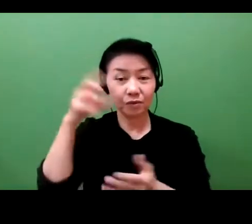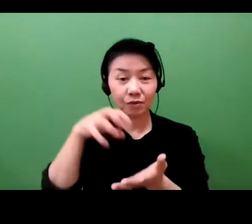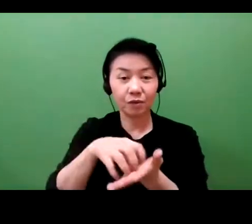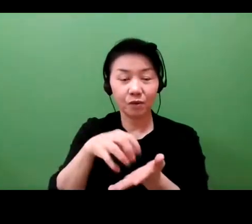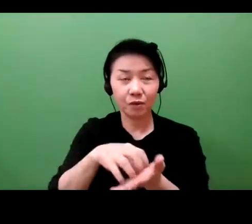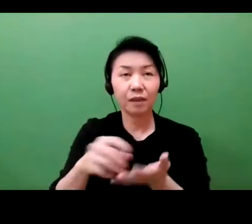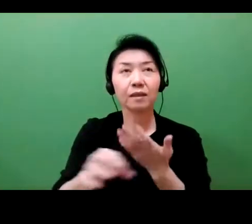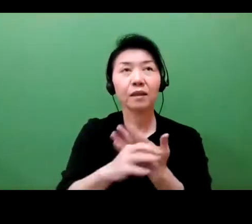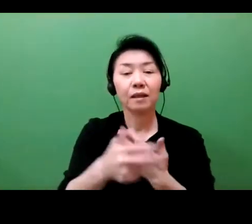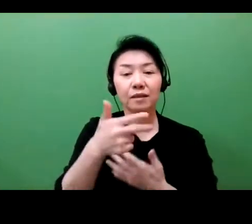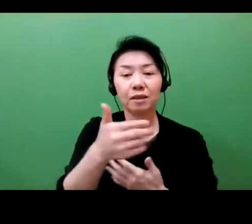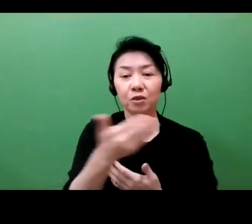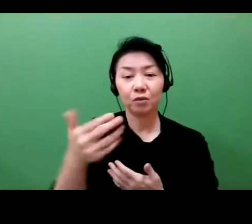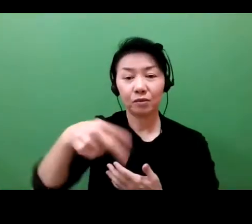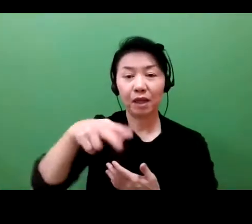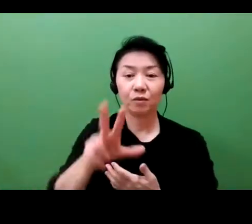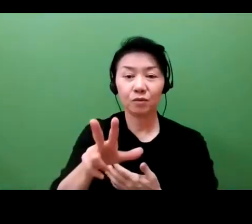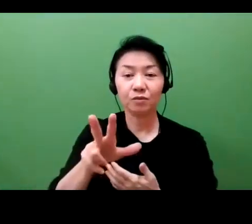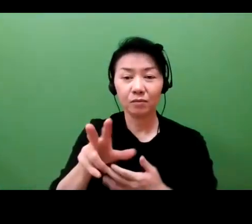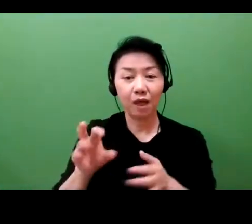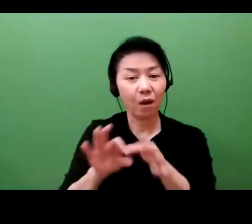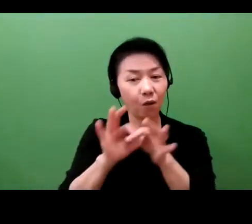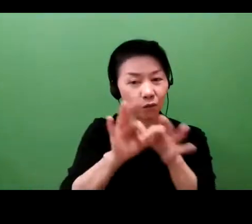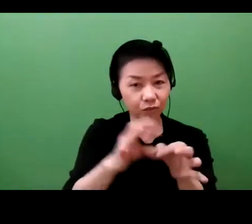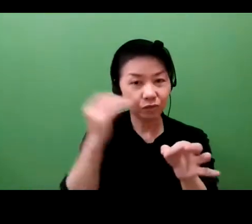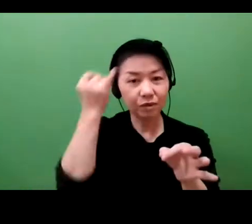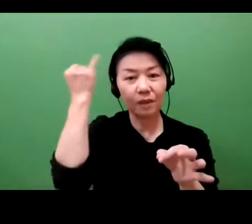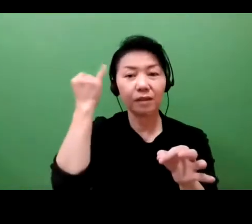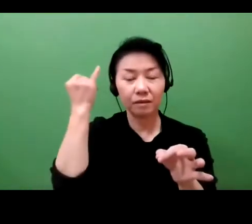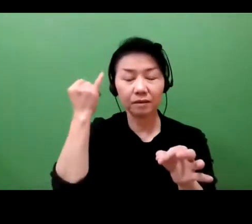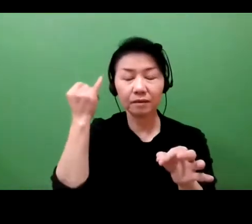One of those signals is to your competitors in the marketplace.